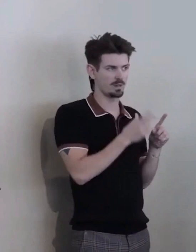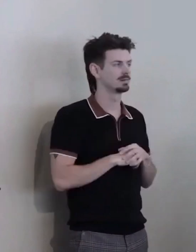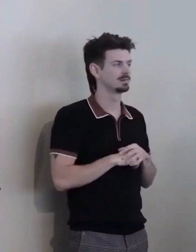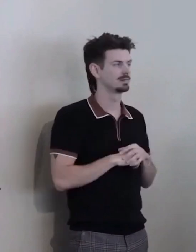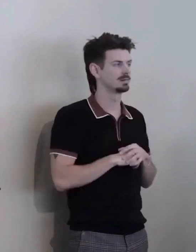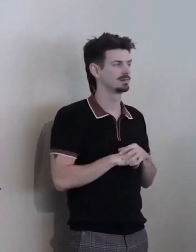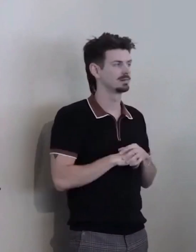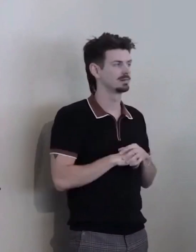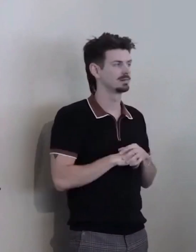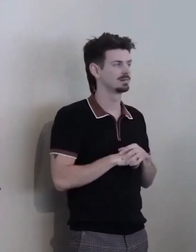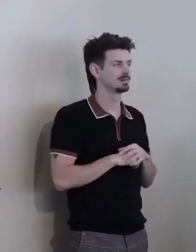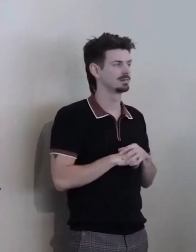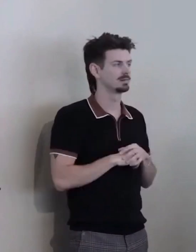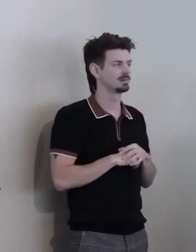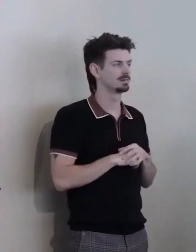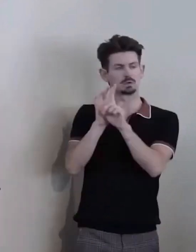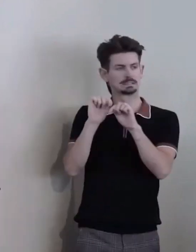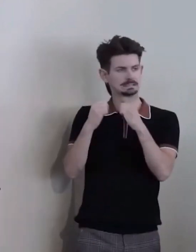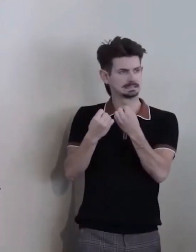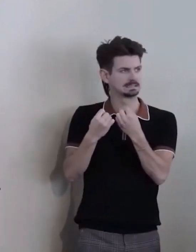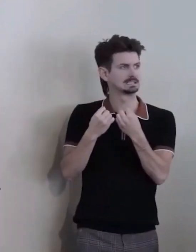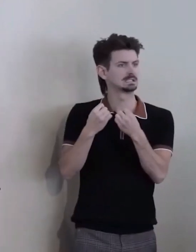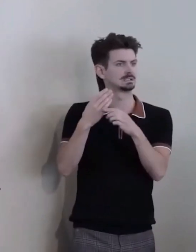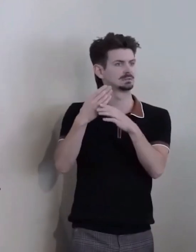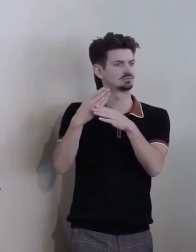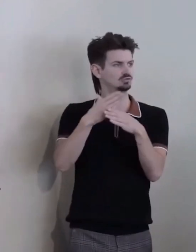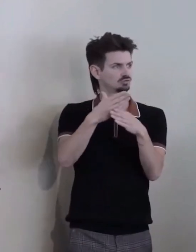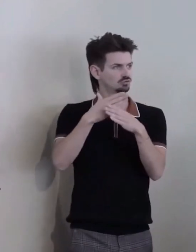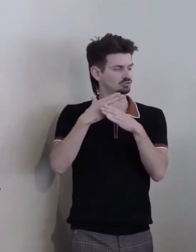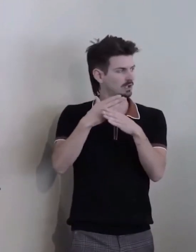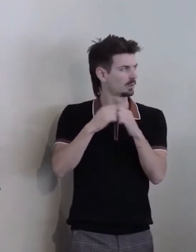Ahh... So many deep insights about the experience of people